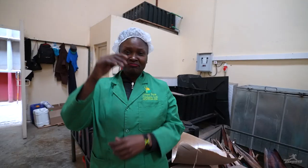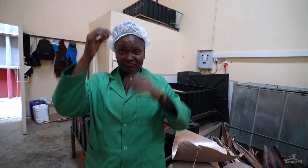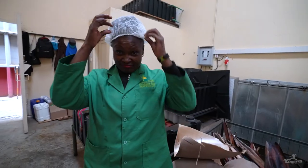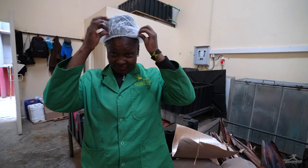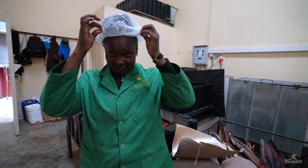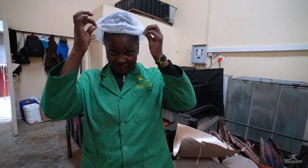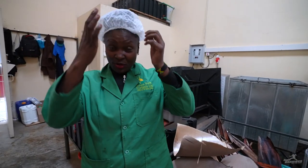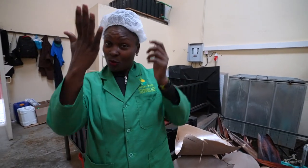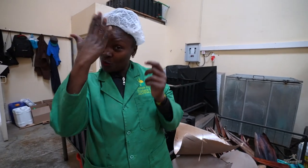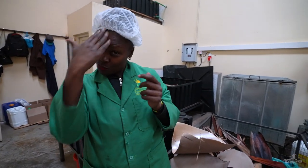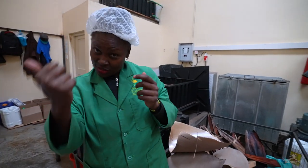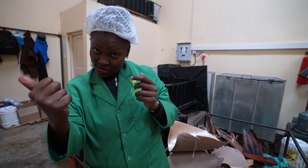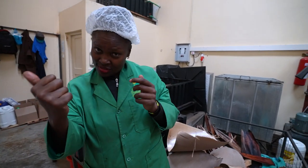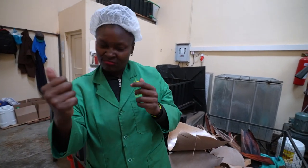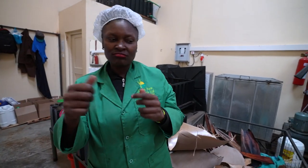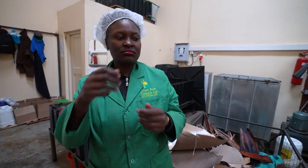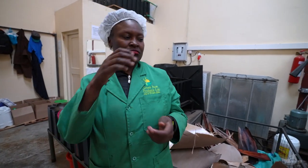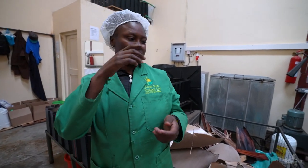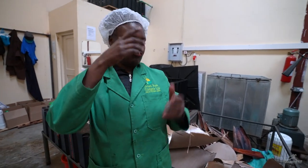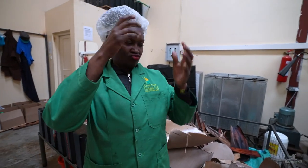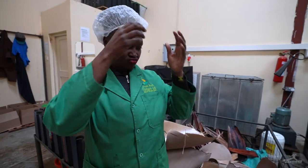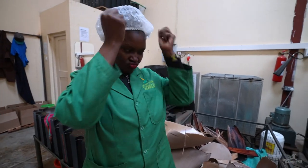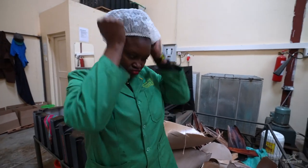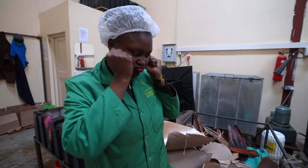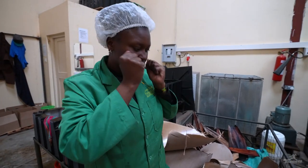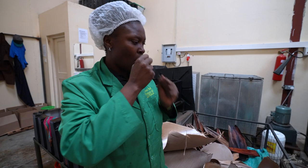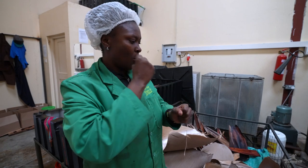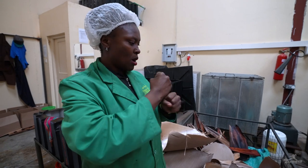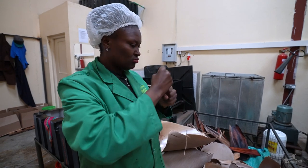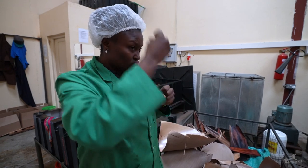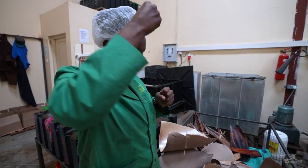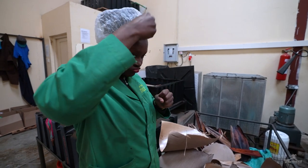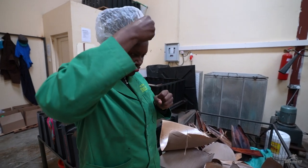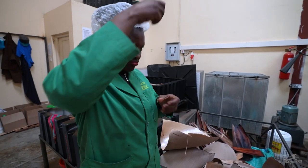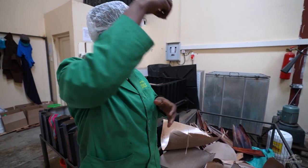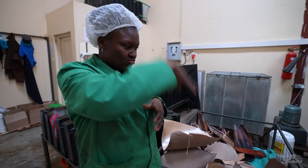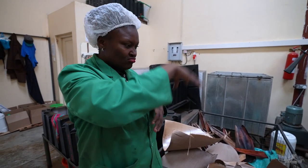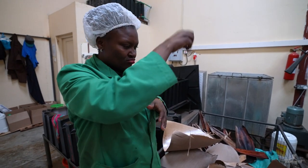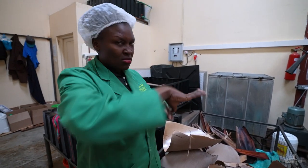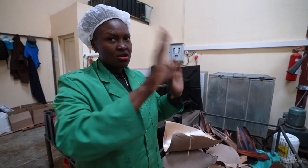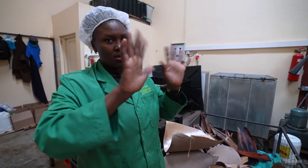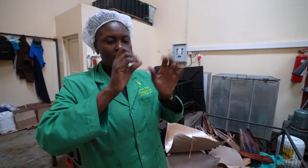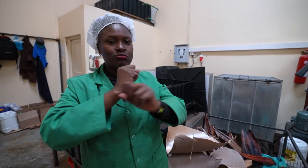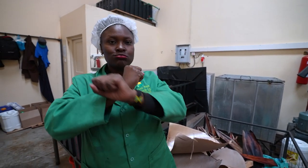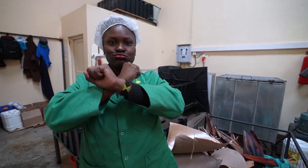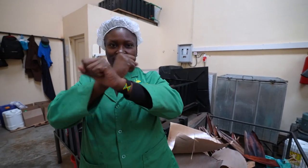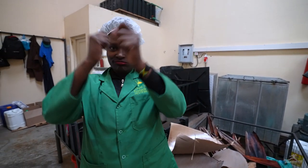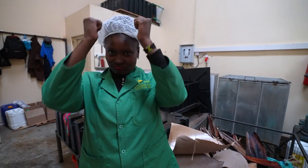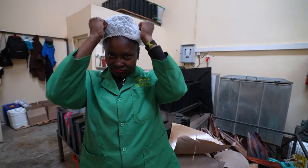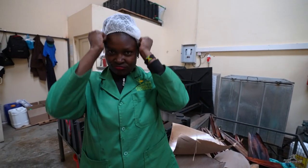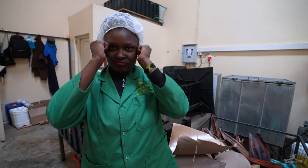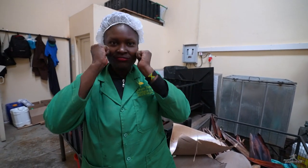The reason we wear hair nets is because we don’t want our hair falling into what we’re working on.